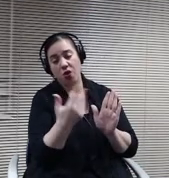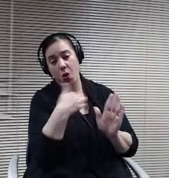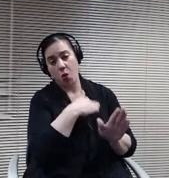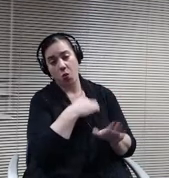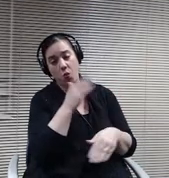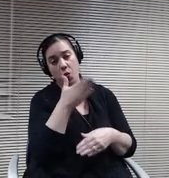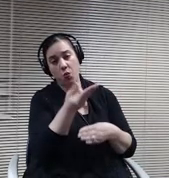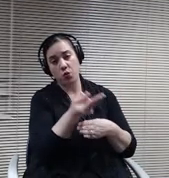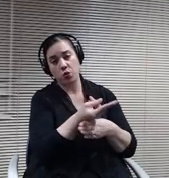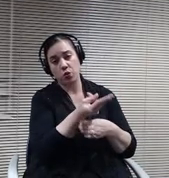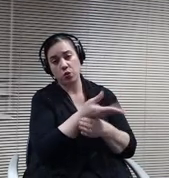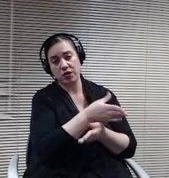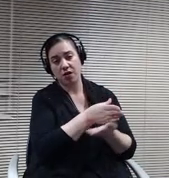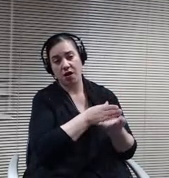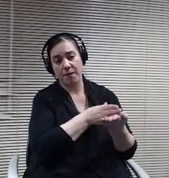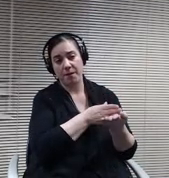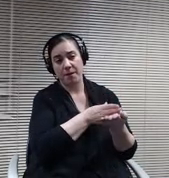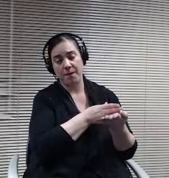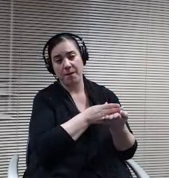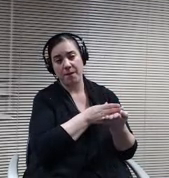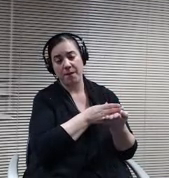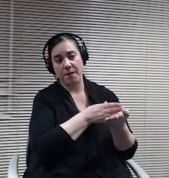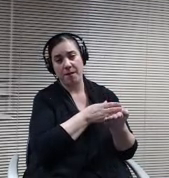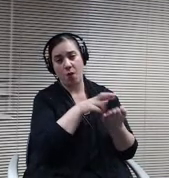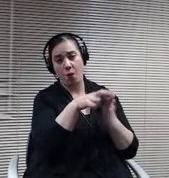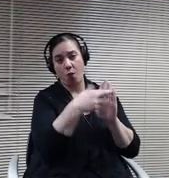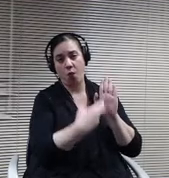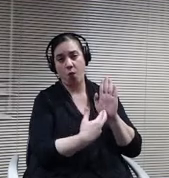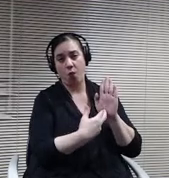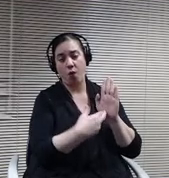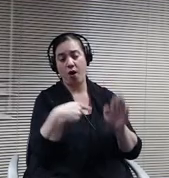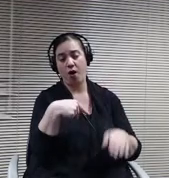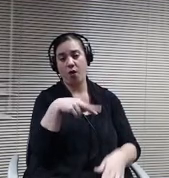Protocols are all of hybrid. You know they're still in school